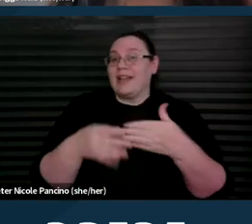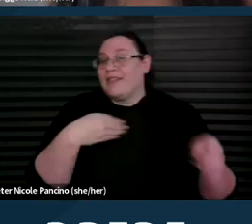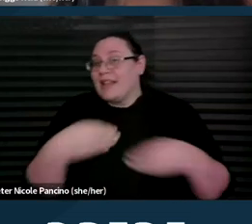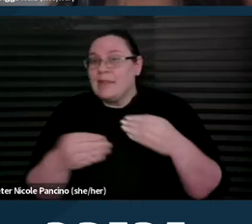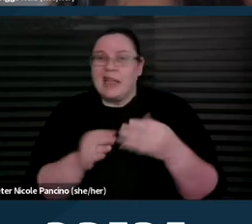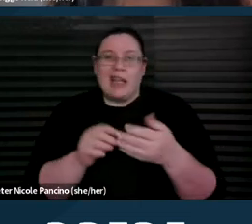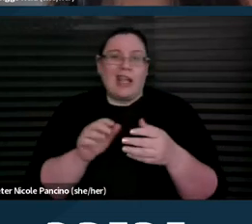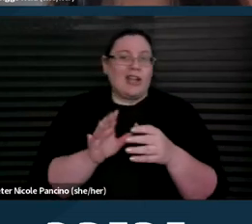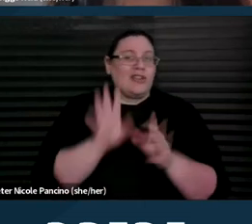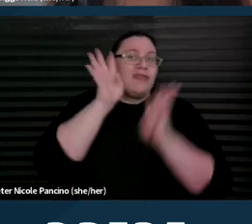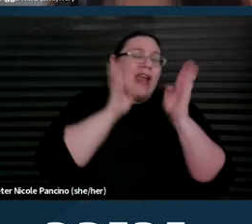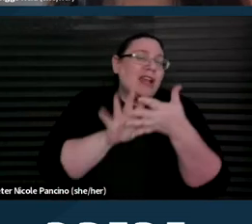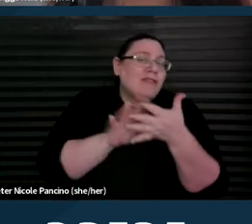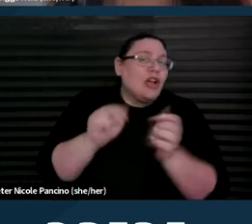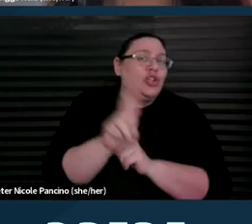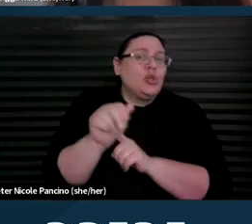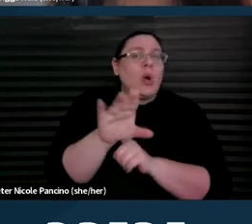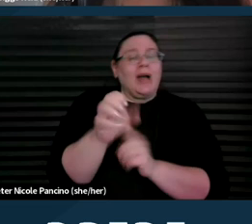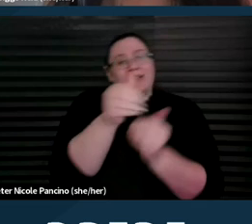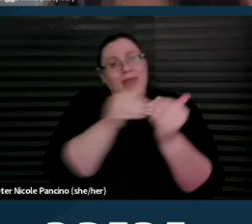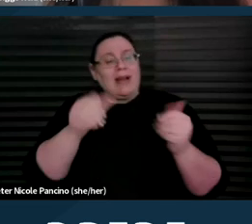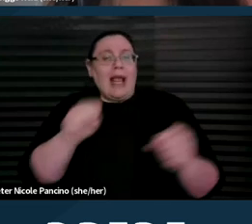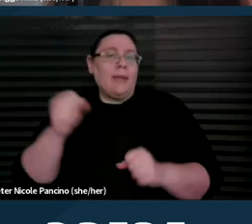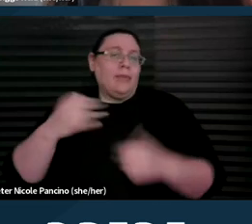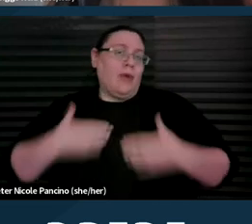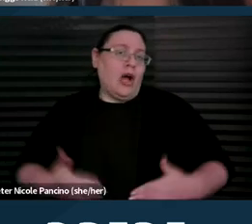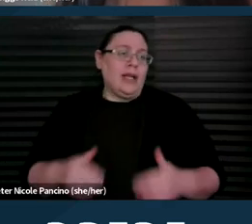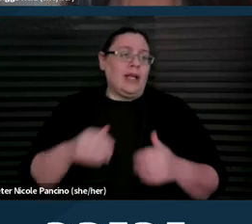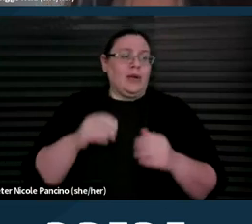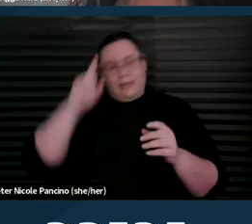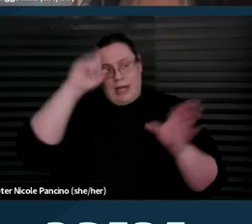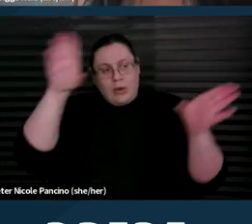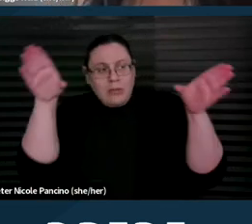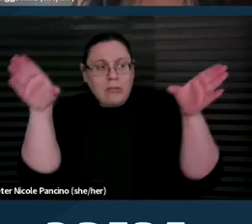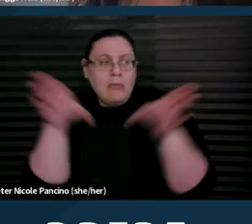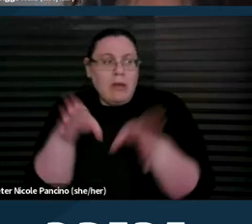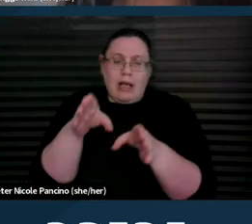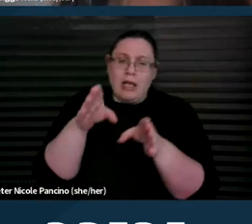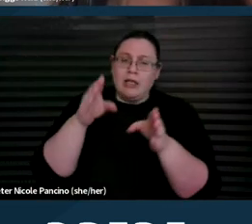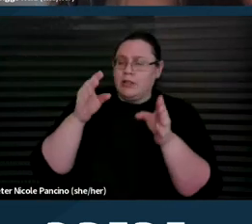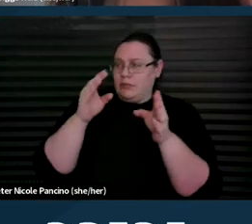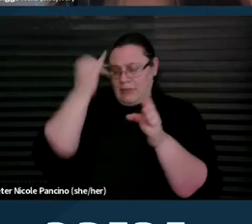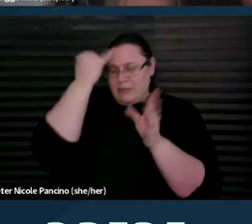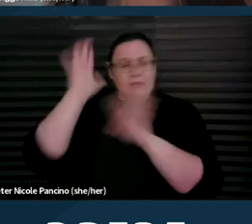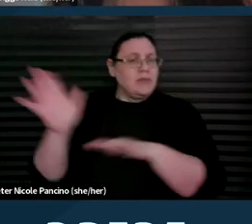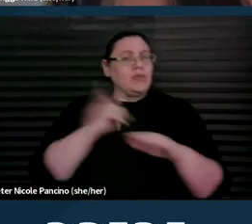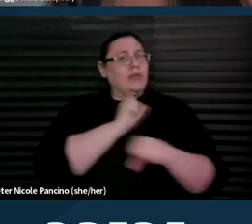that goes beyond an able-bodied or able-minded normativity to be in community with one another.